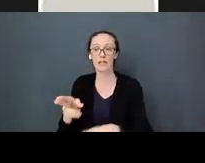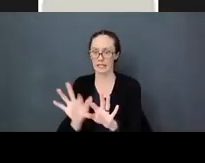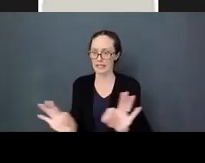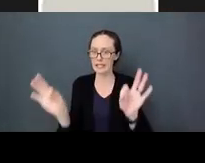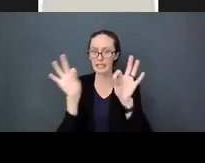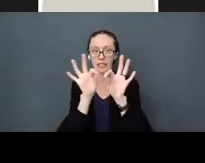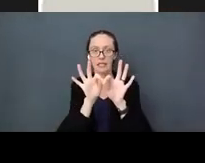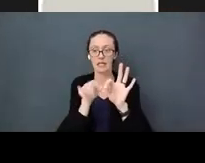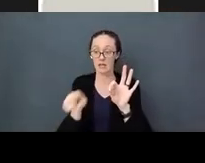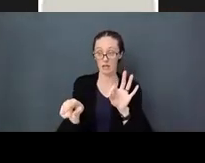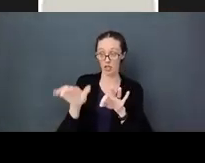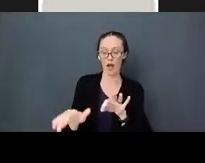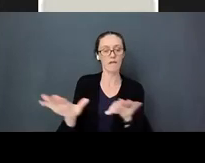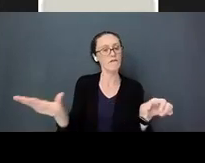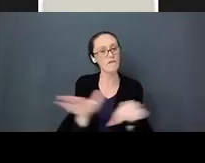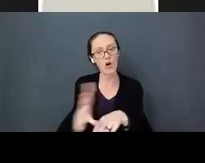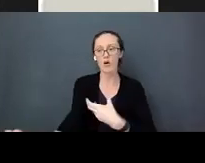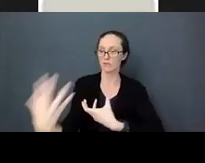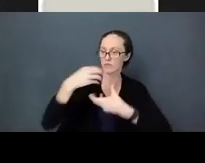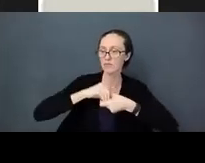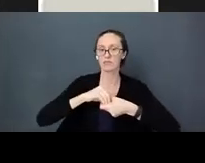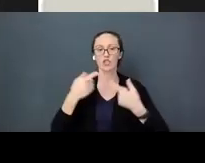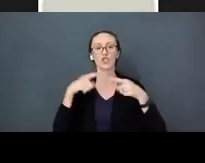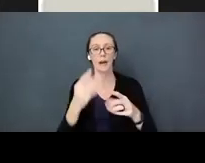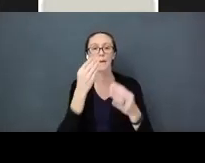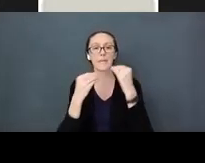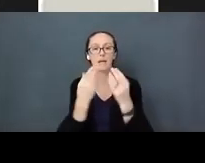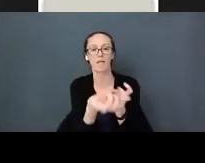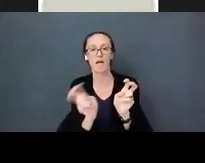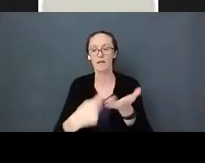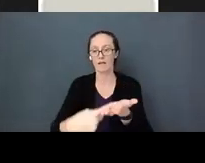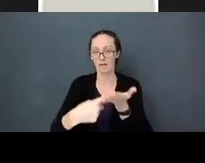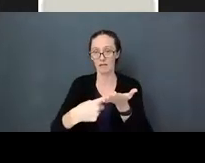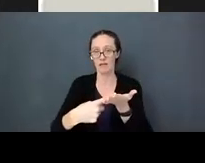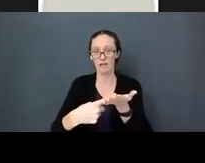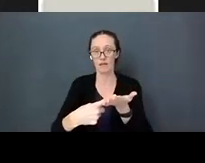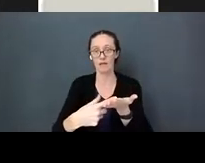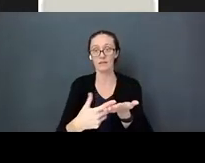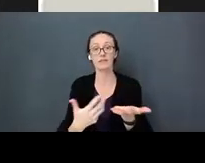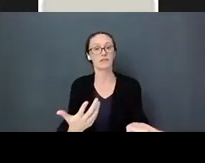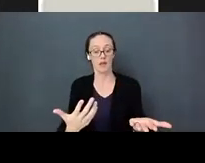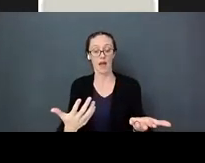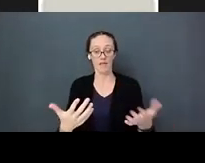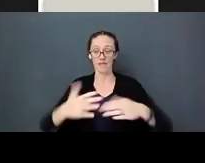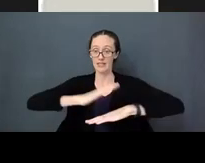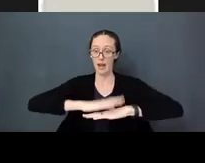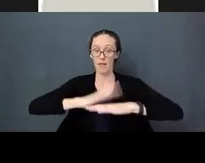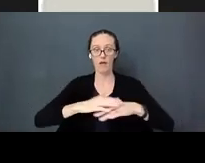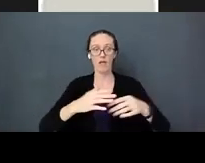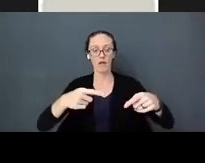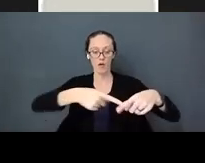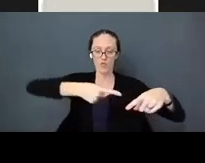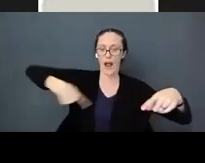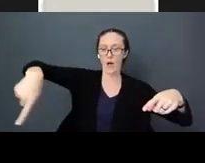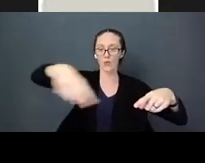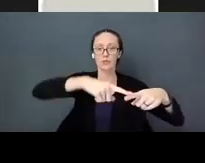is fully included in those meals. Buying around table so you can see everyone around the table.